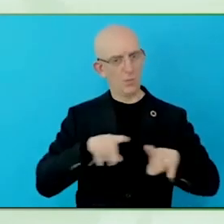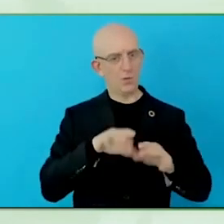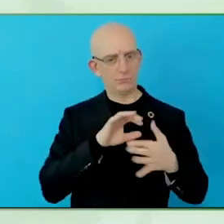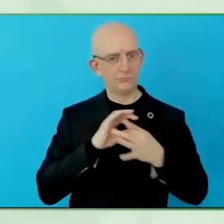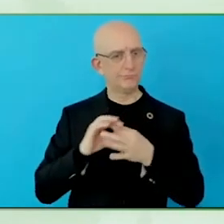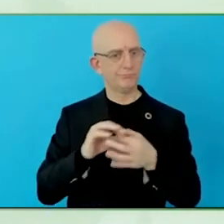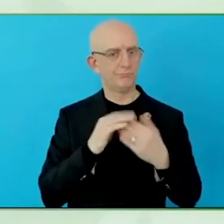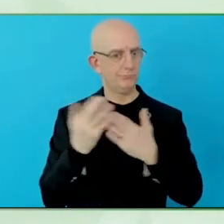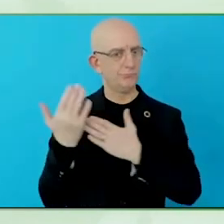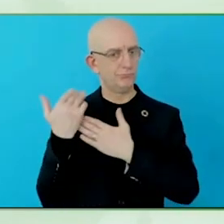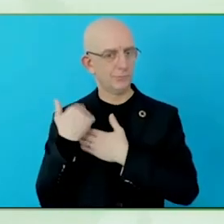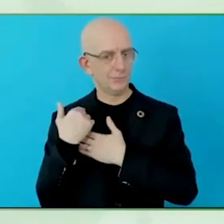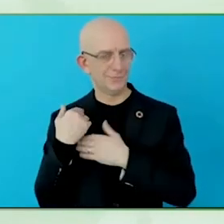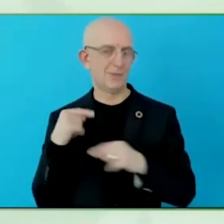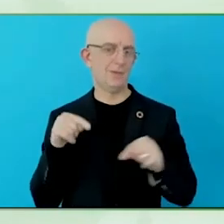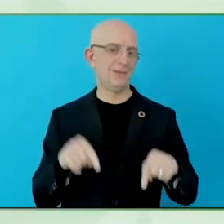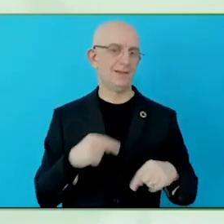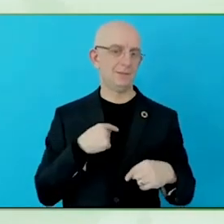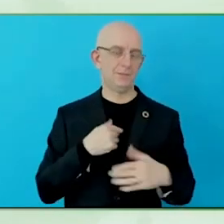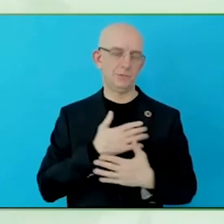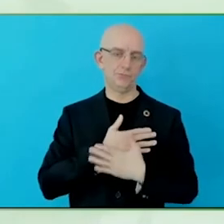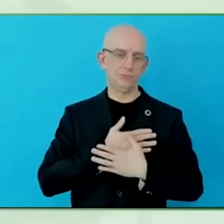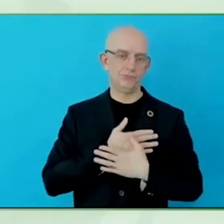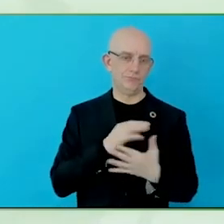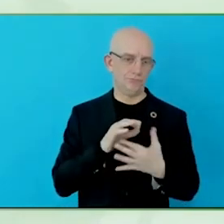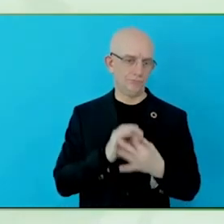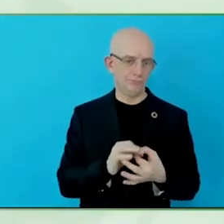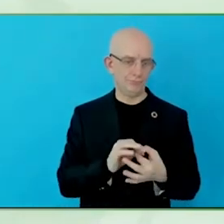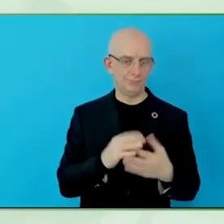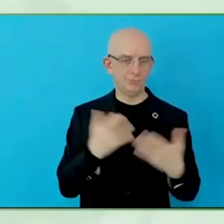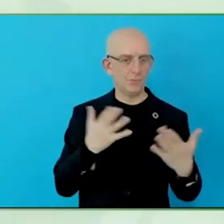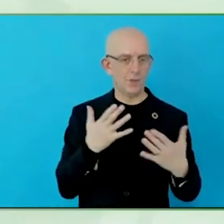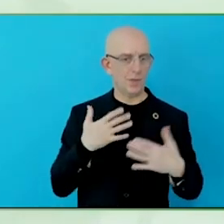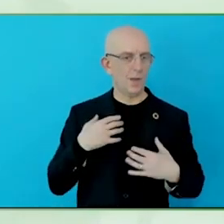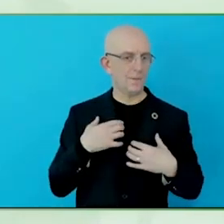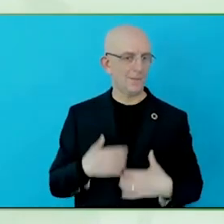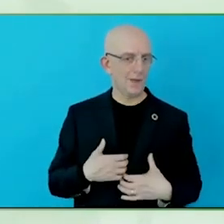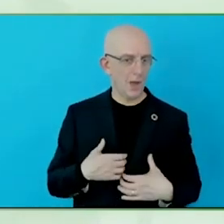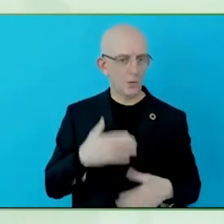platforms accessible or our branches accessible, but it is also